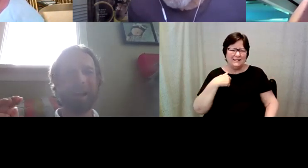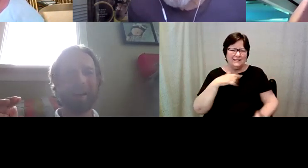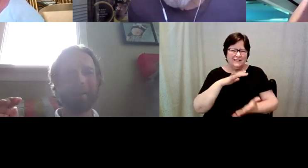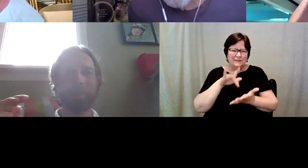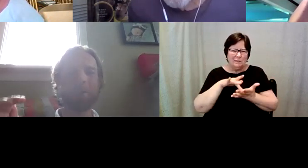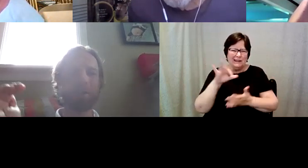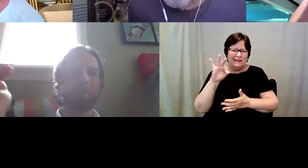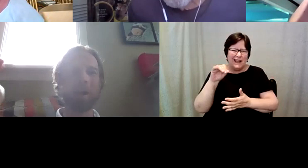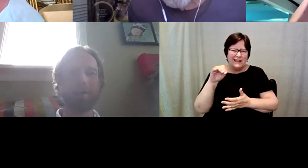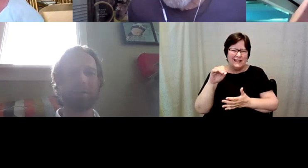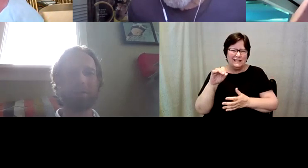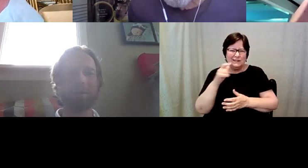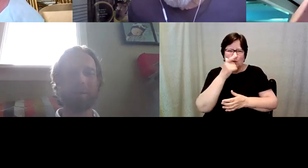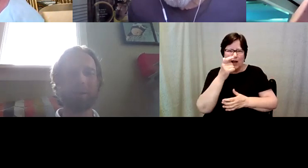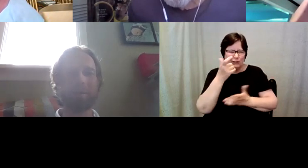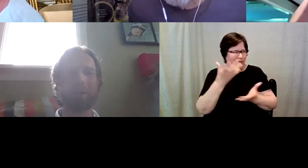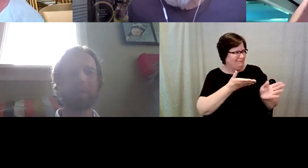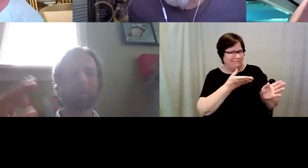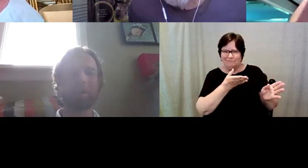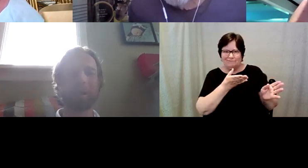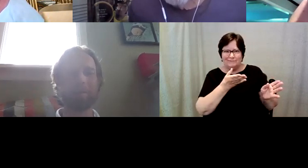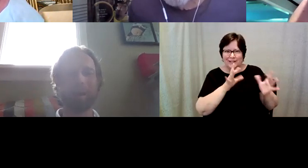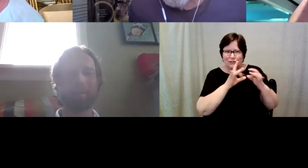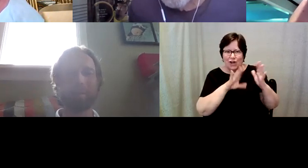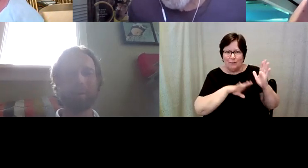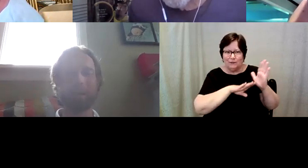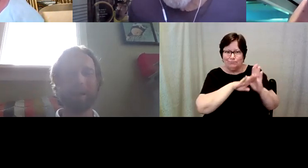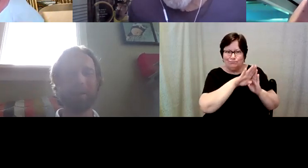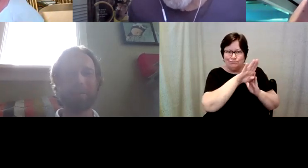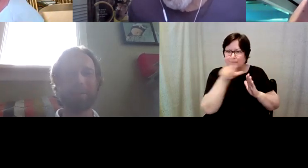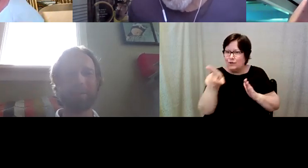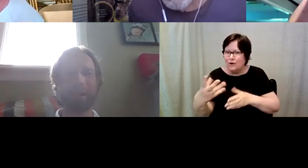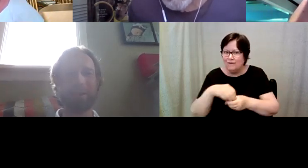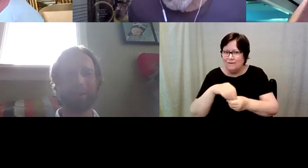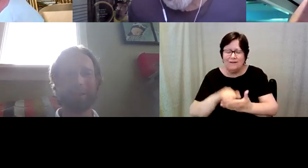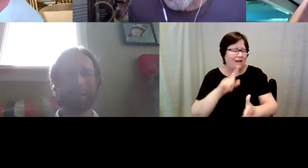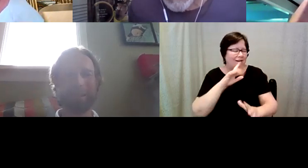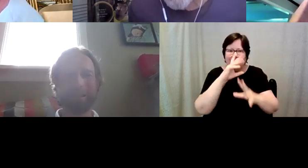Jon Rodibaugh: like watching rise of Starbucks and hearing how you got to be a part of that I thought was just fascinating yeah cool.